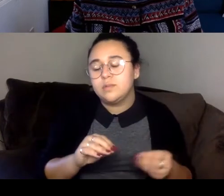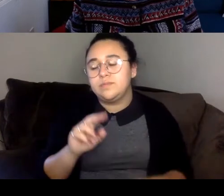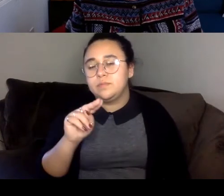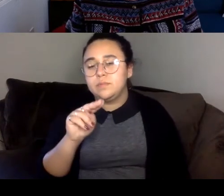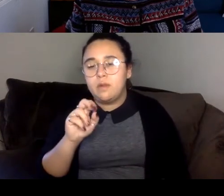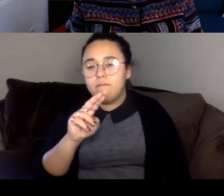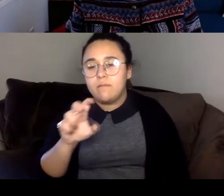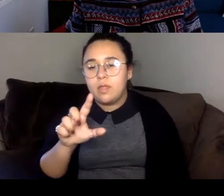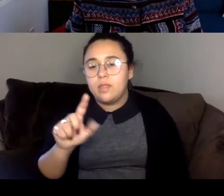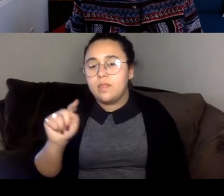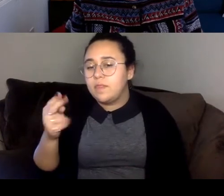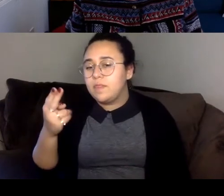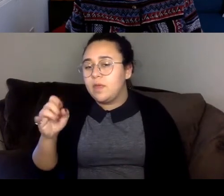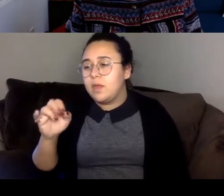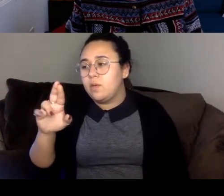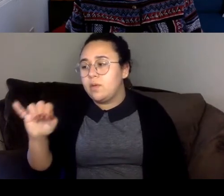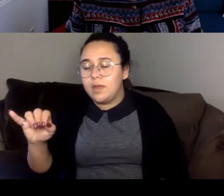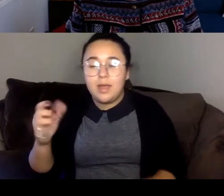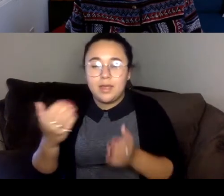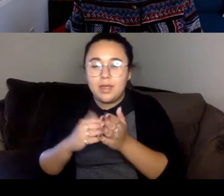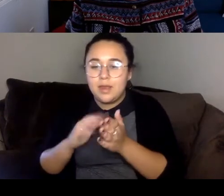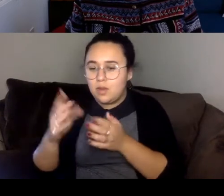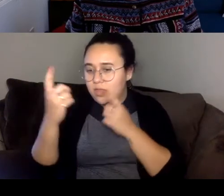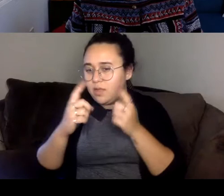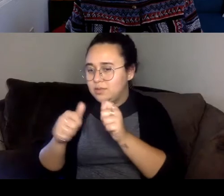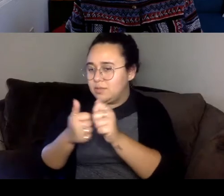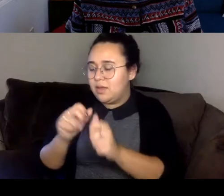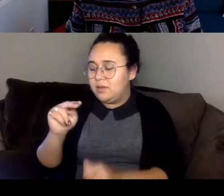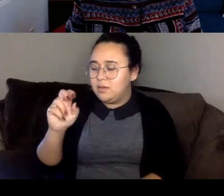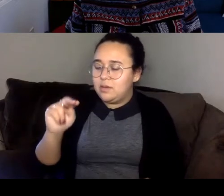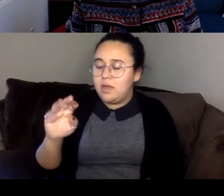In theory, I mean again, your thoughts like what is nonfiction what is genre.